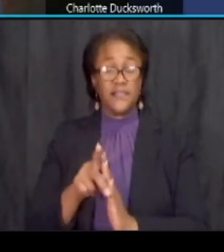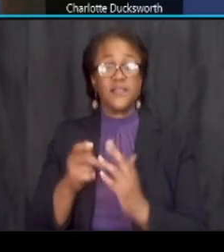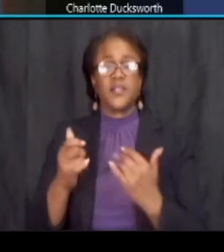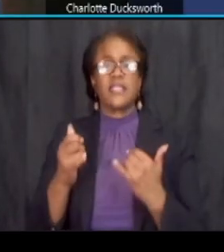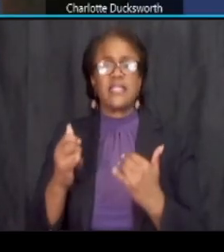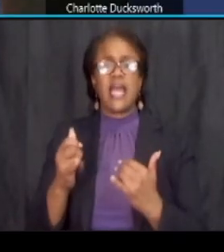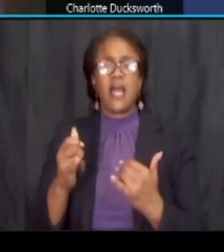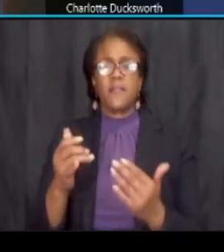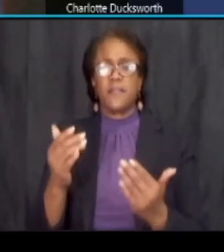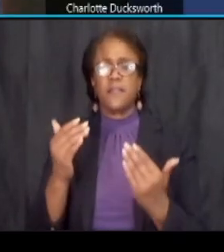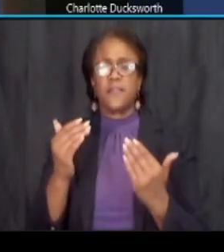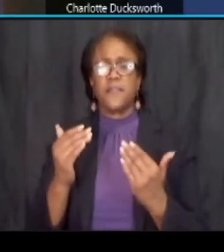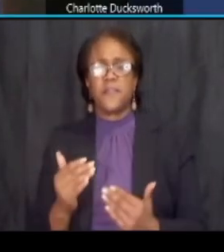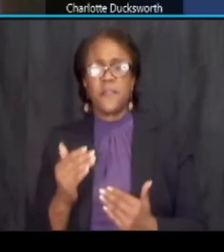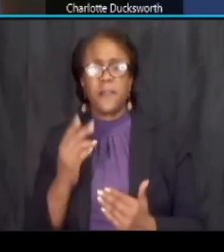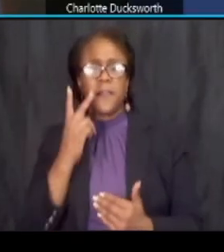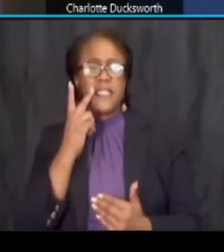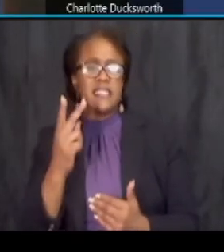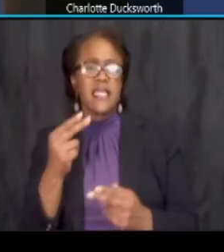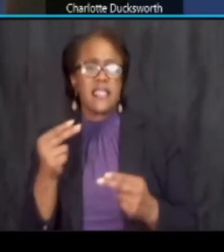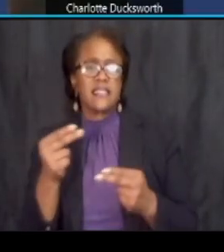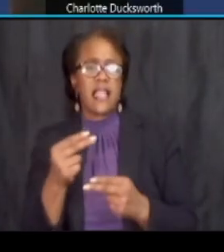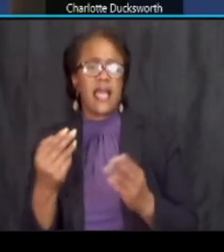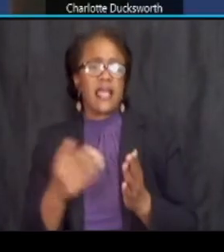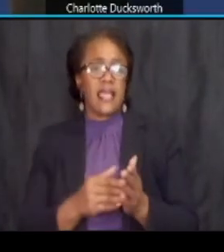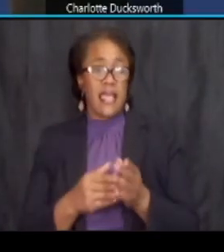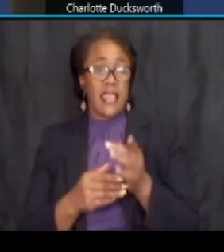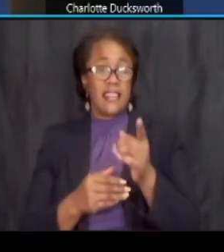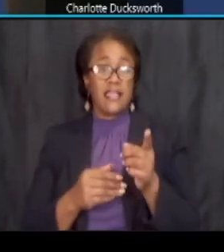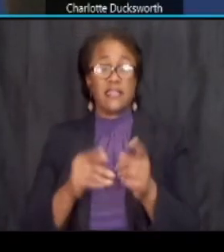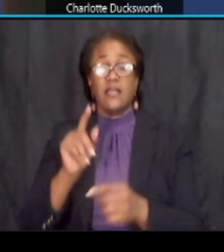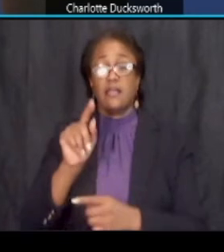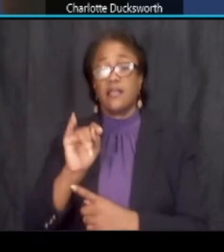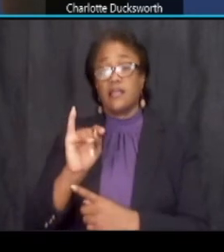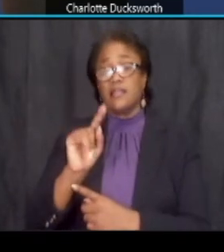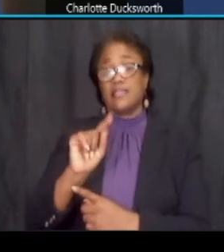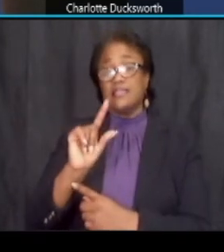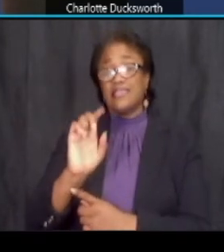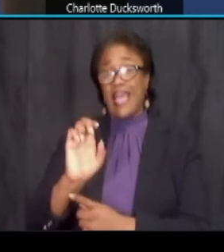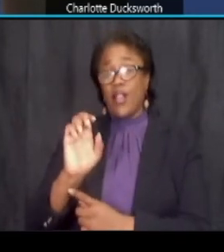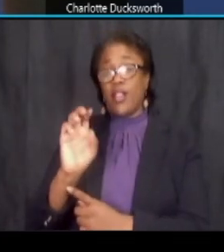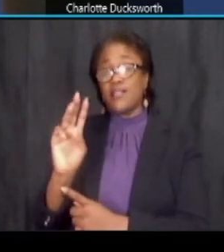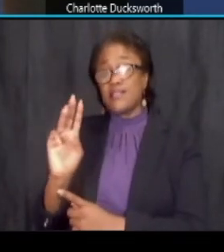next slide one more time again this is the title six form we would love for you to provide any